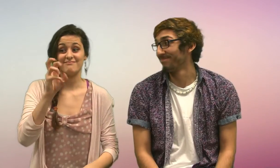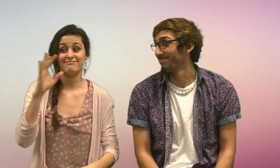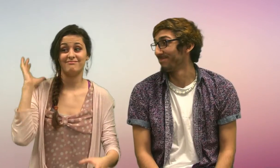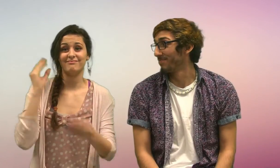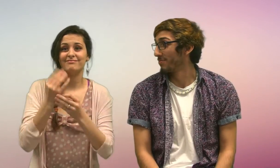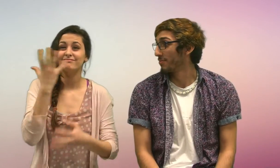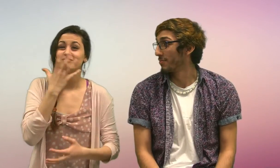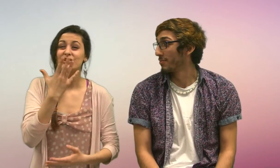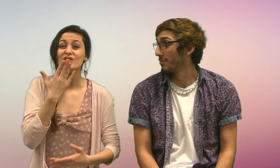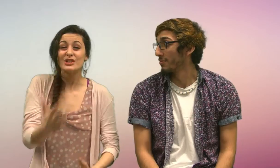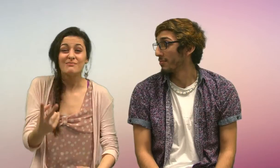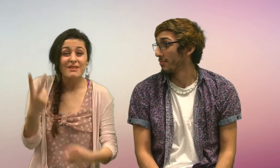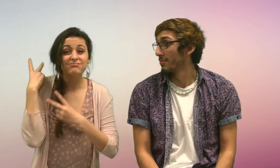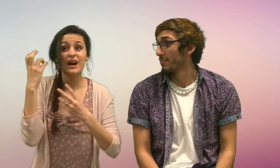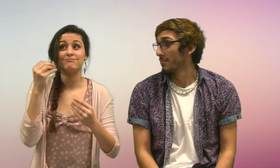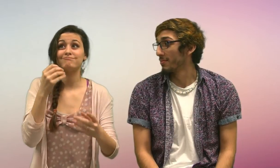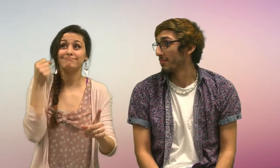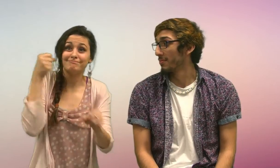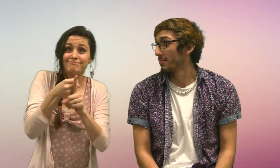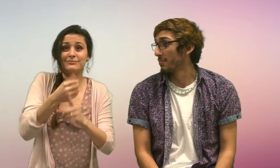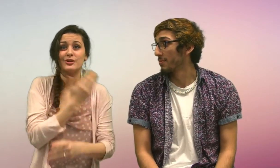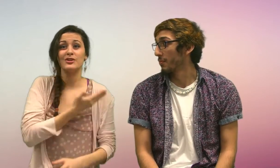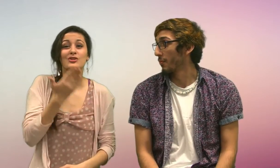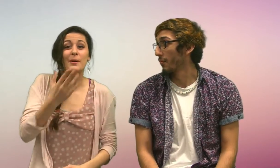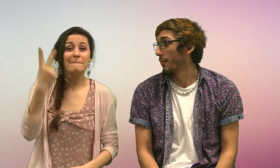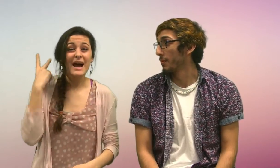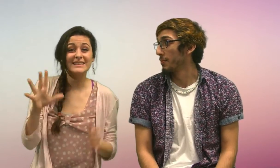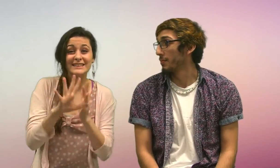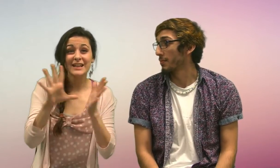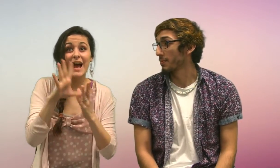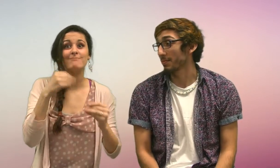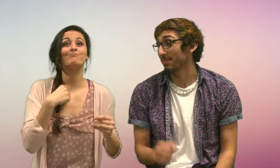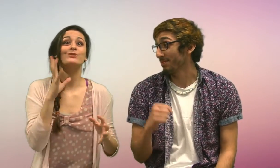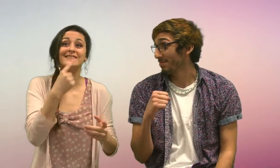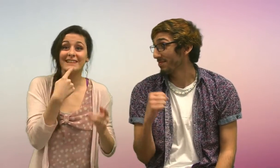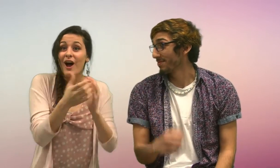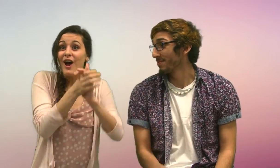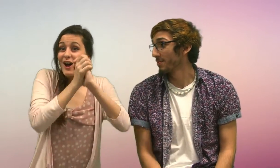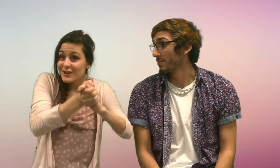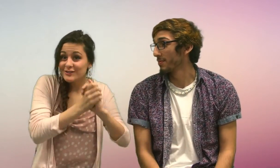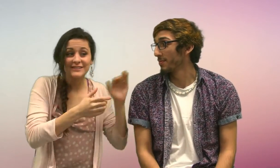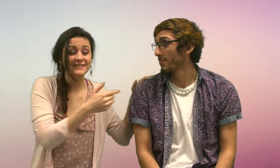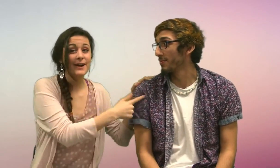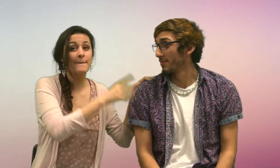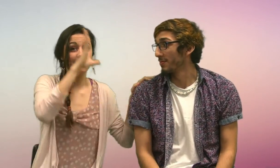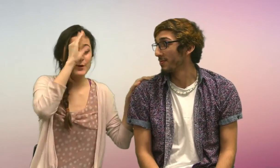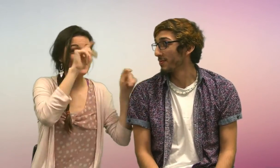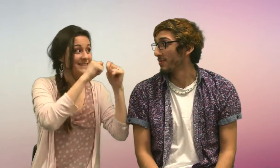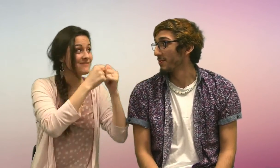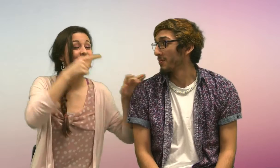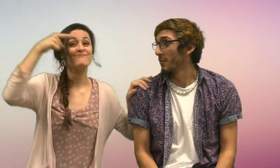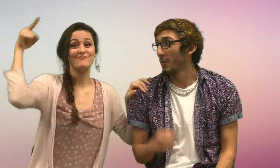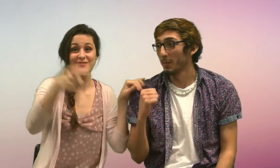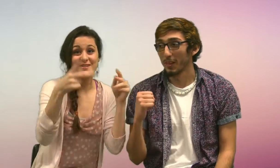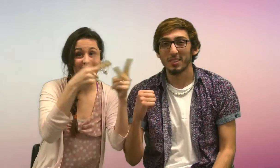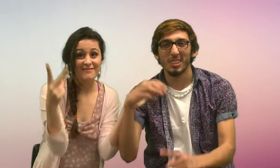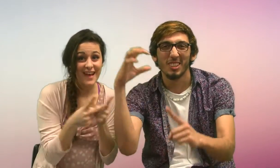That was amazing to review and sharing our good memories for me as a senior. And a big CONGRATULATIONS to OSD Boys team who won the first place.